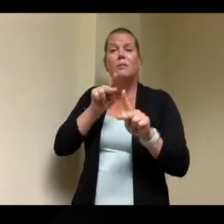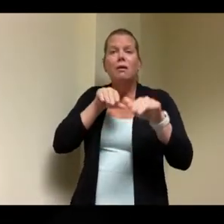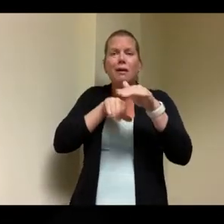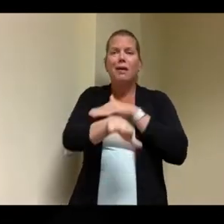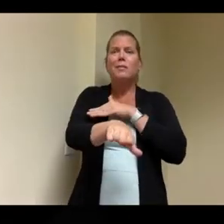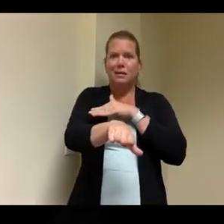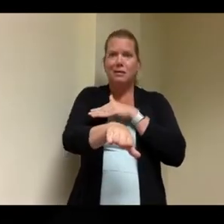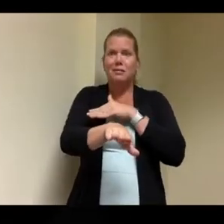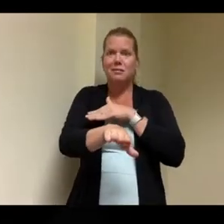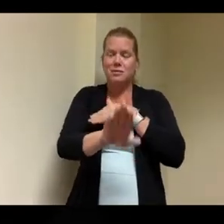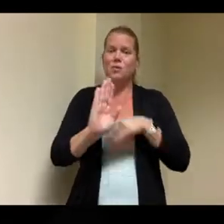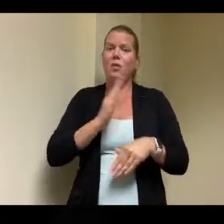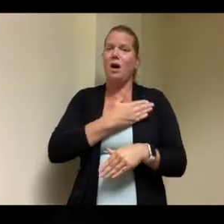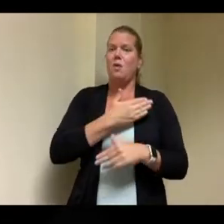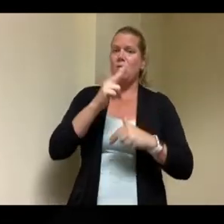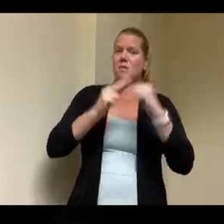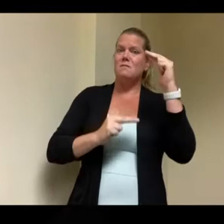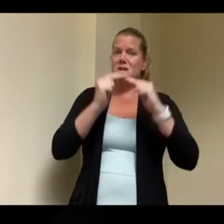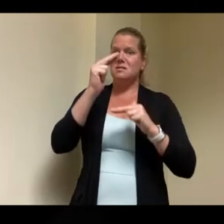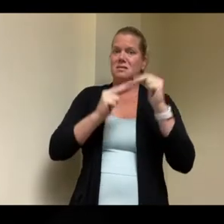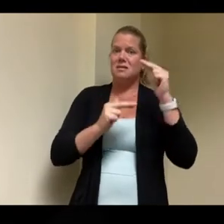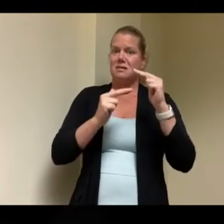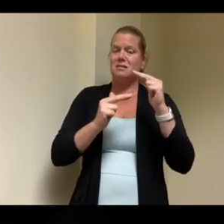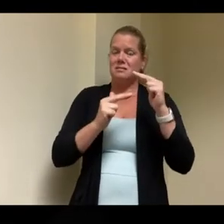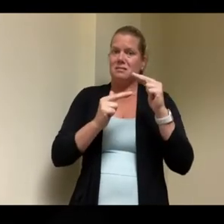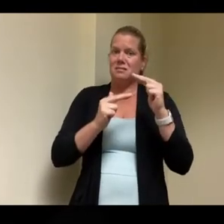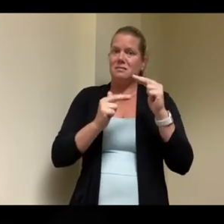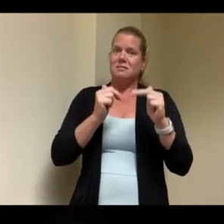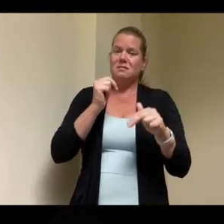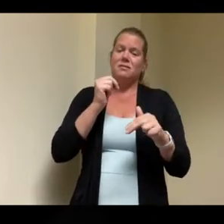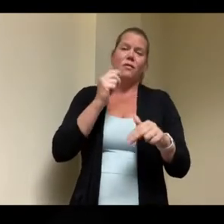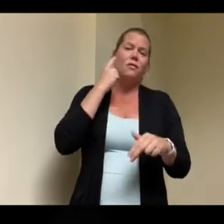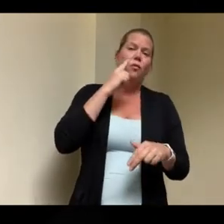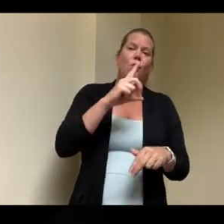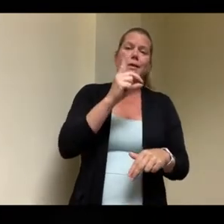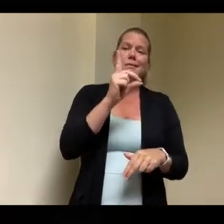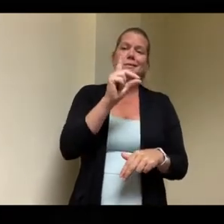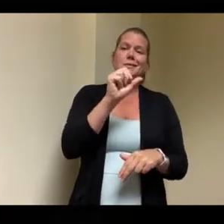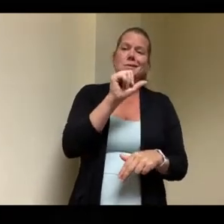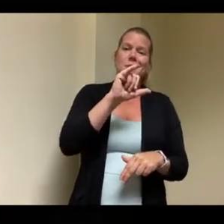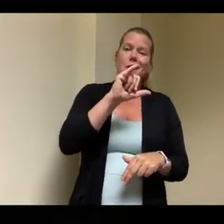most of them and they believe it or not have the same uh